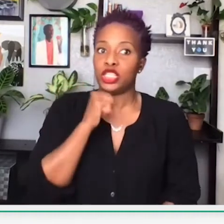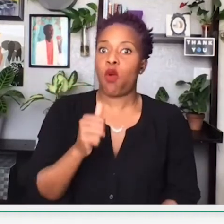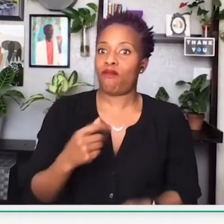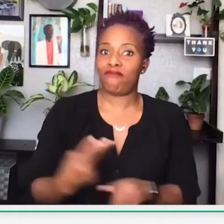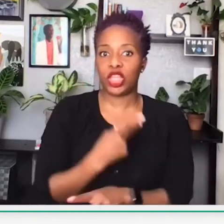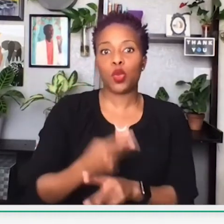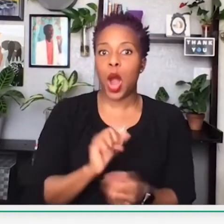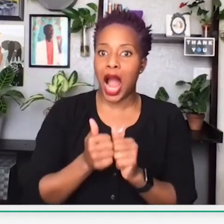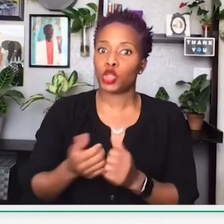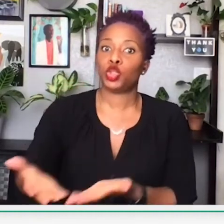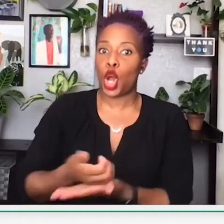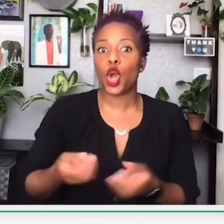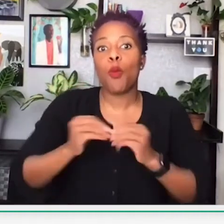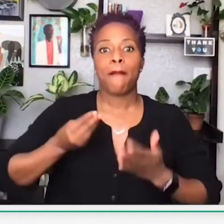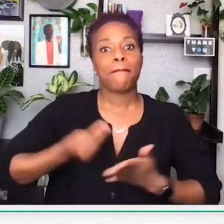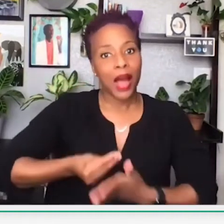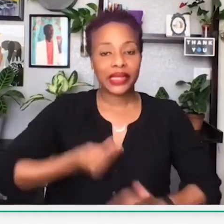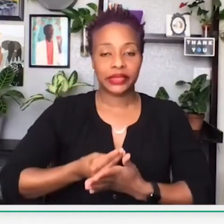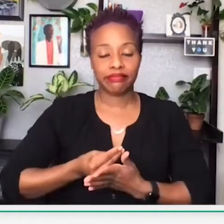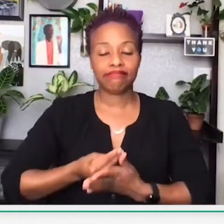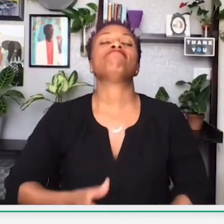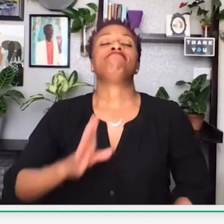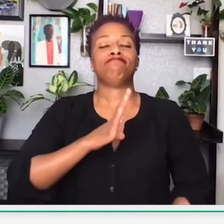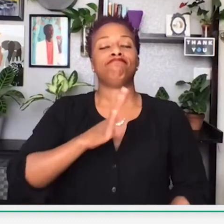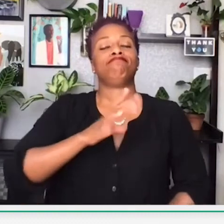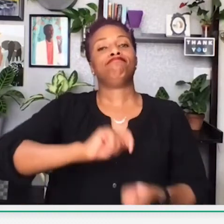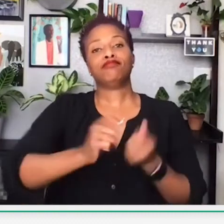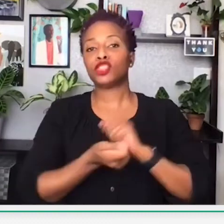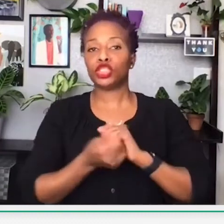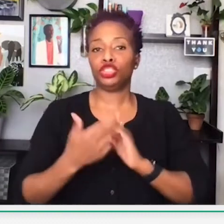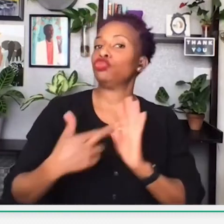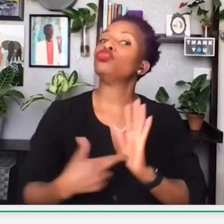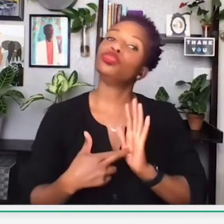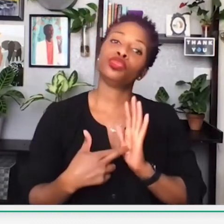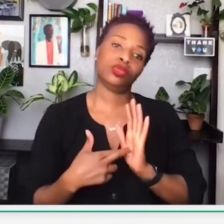would end up becoming bankrupt if they did not figure out a resolution to earning more money.